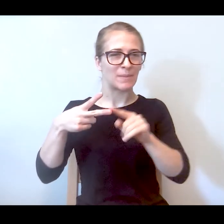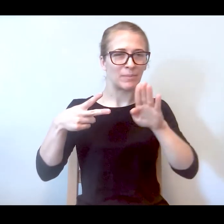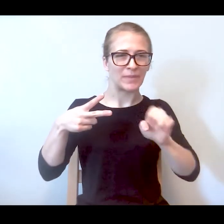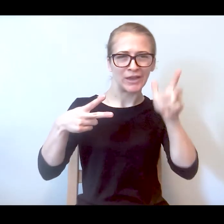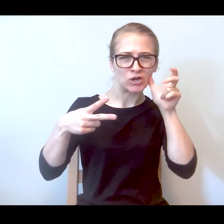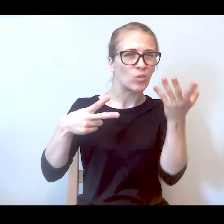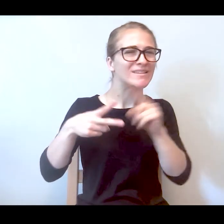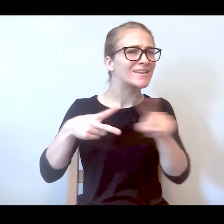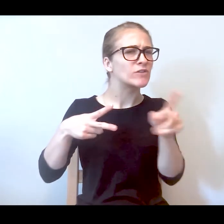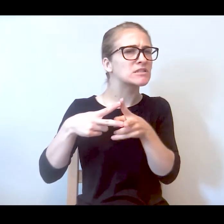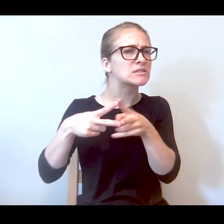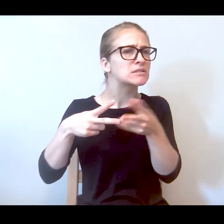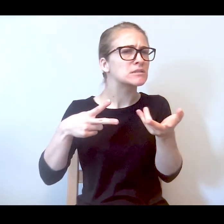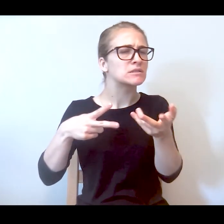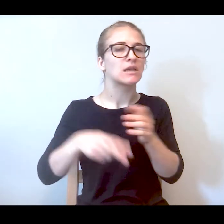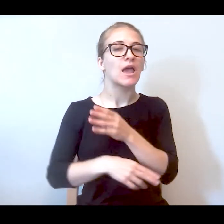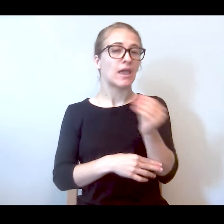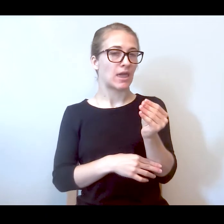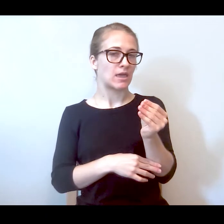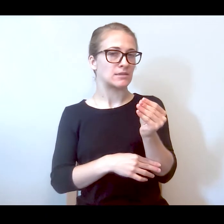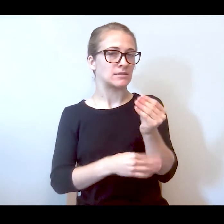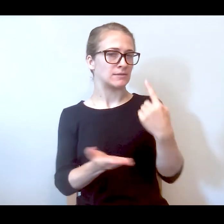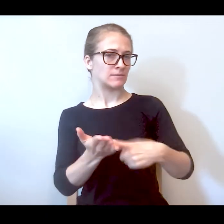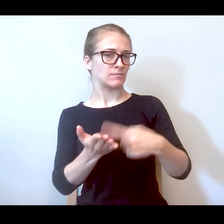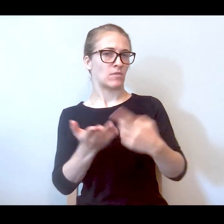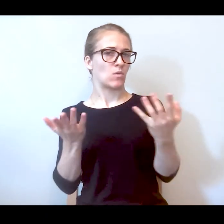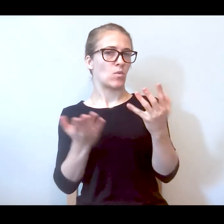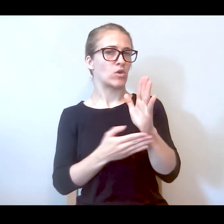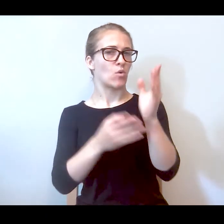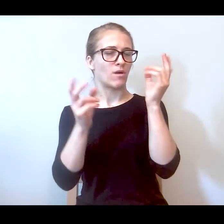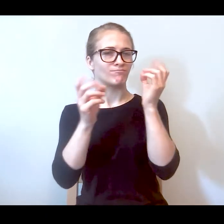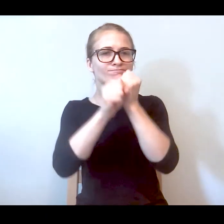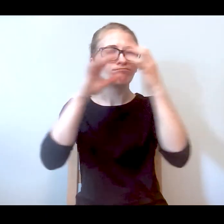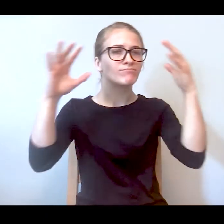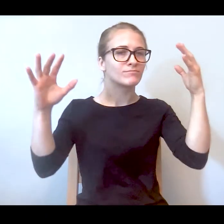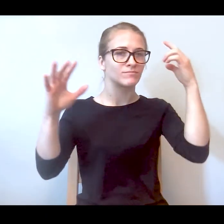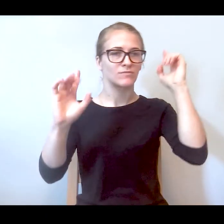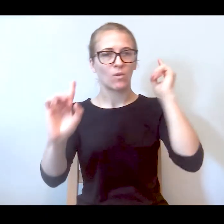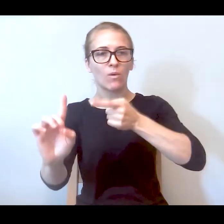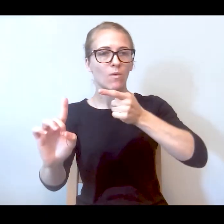and talk about what your vision is for response when